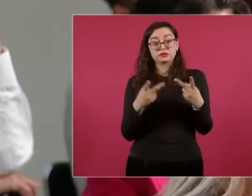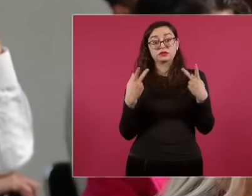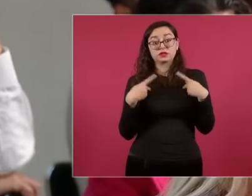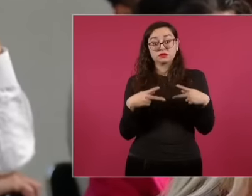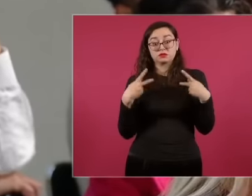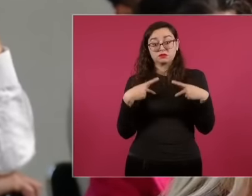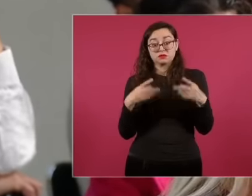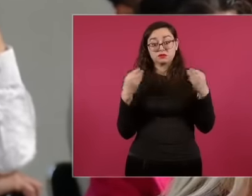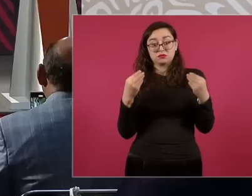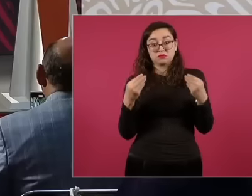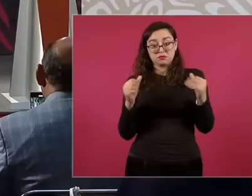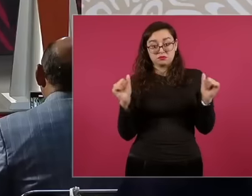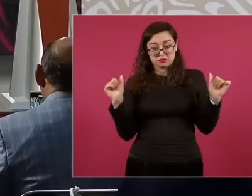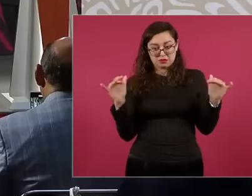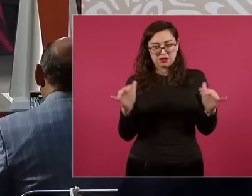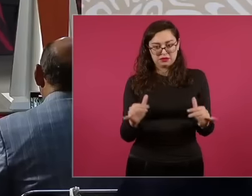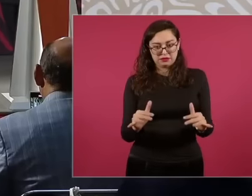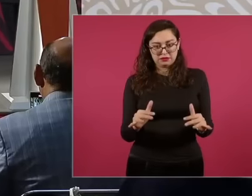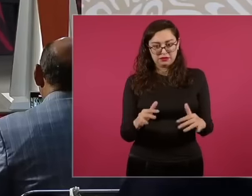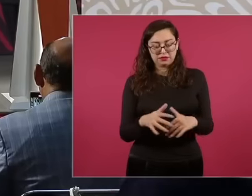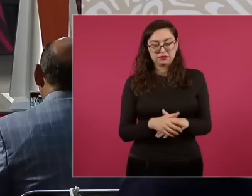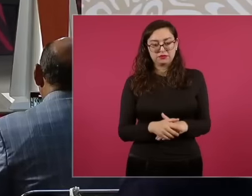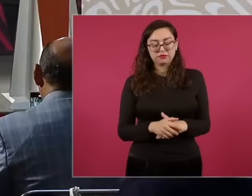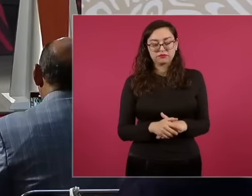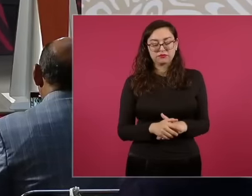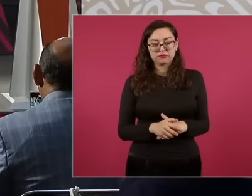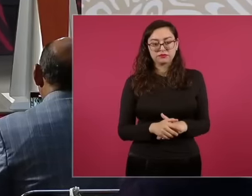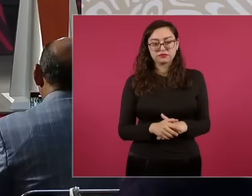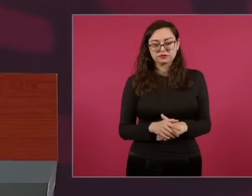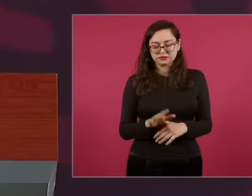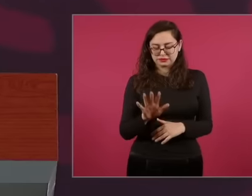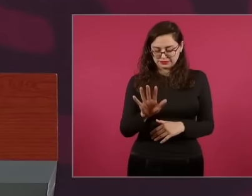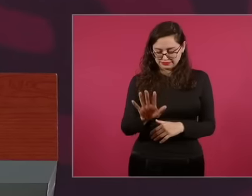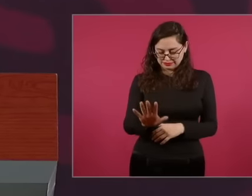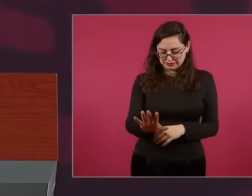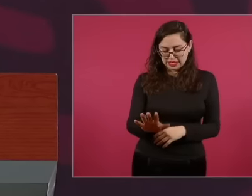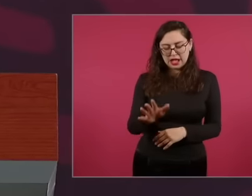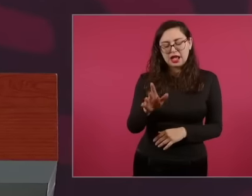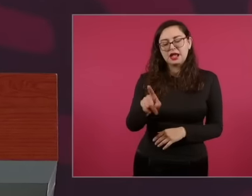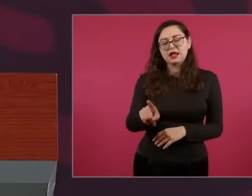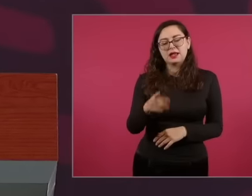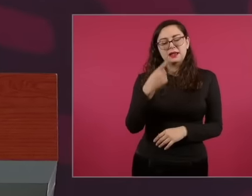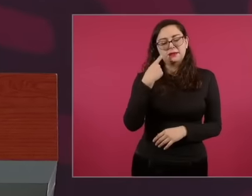but I'm just going to answer you about that, look at the thing about the builders. This is not what you're saying.